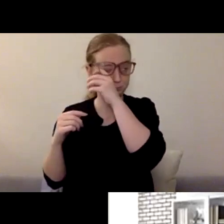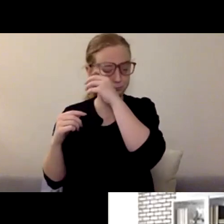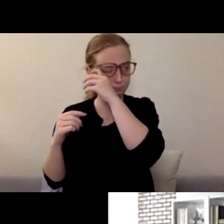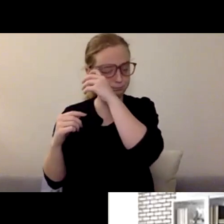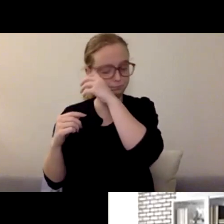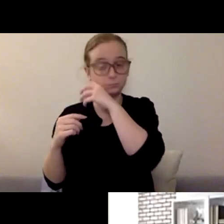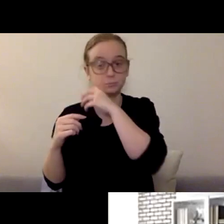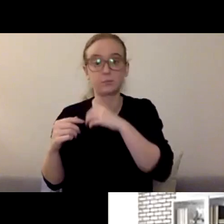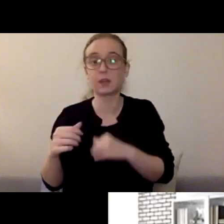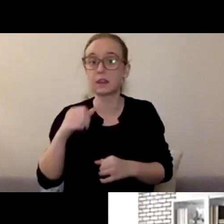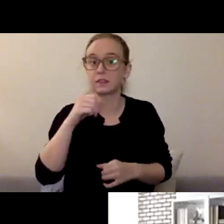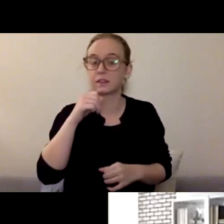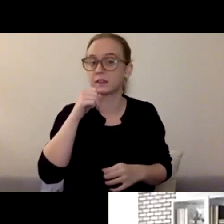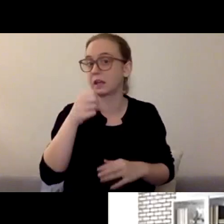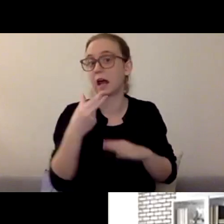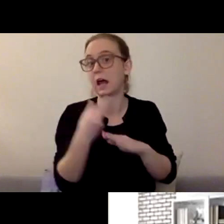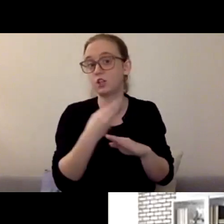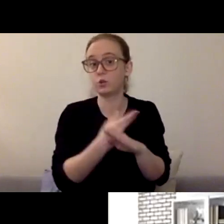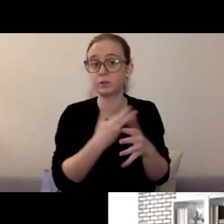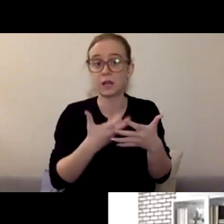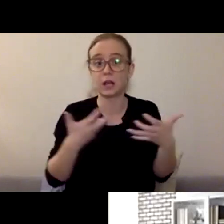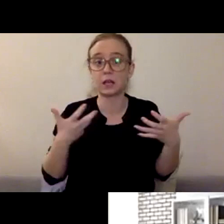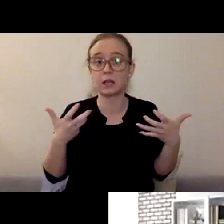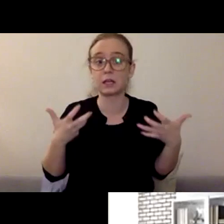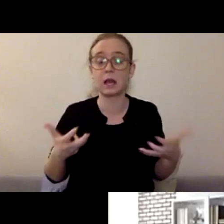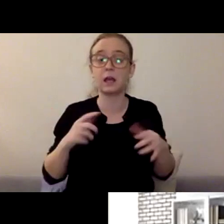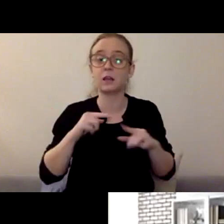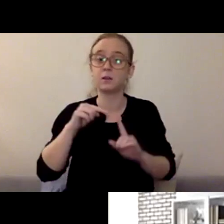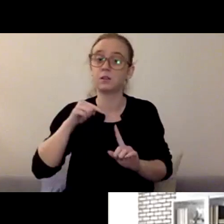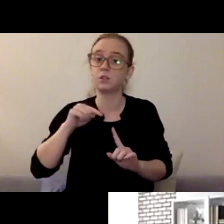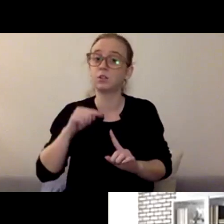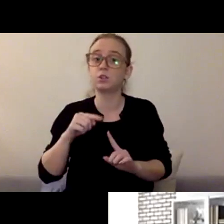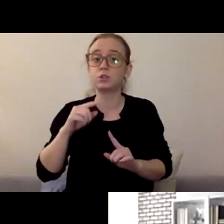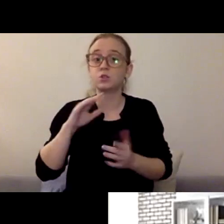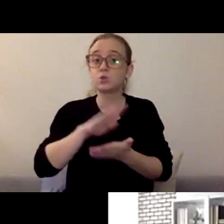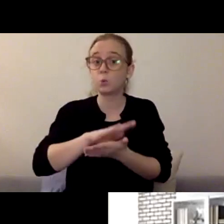is school guidance counselors, school behavioral health counselors,